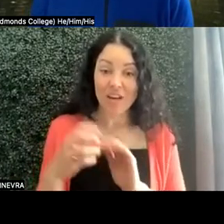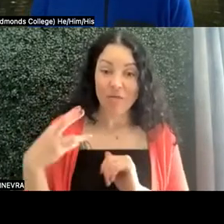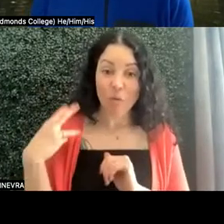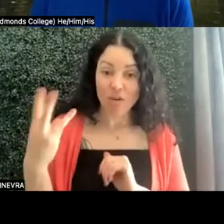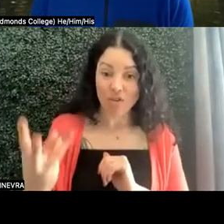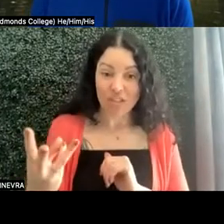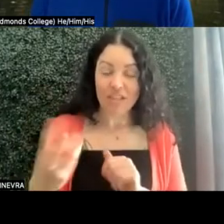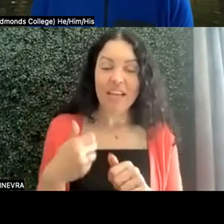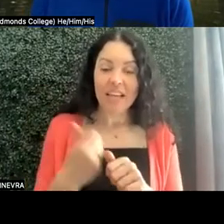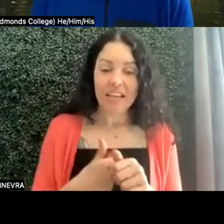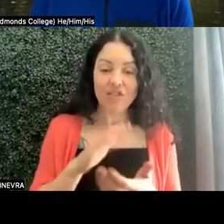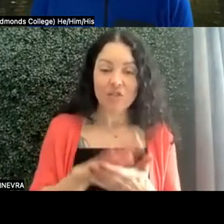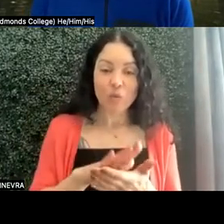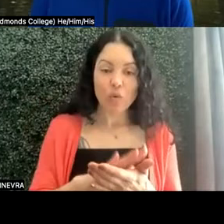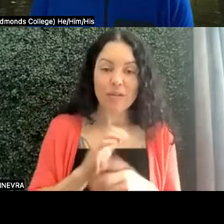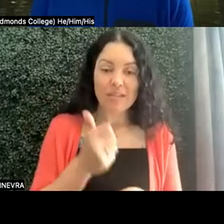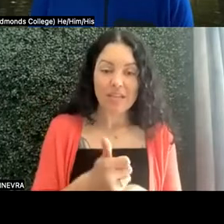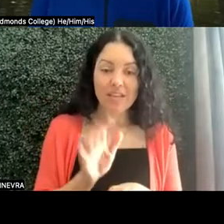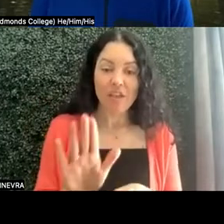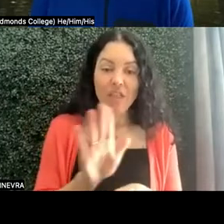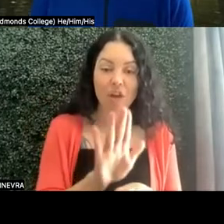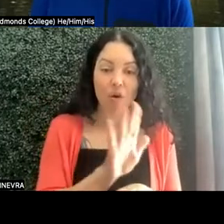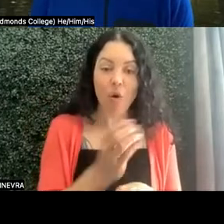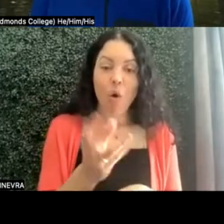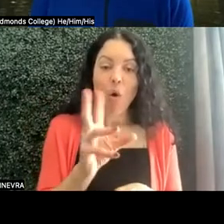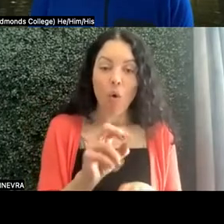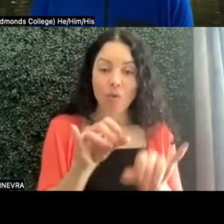sets their own standards for documentation,